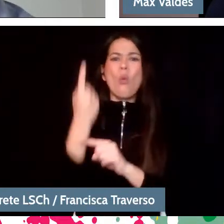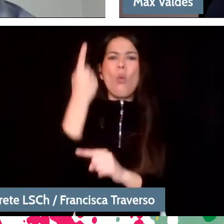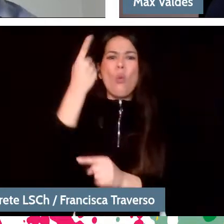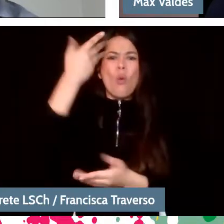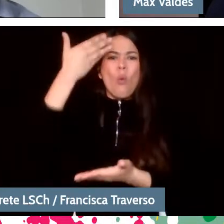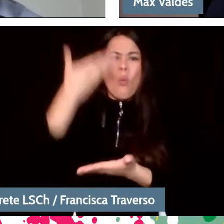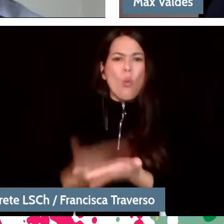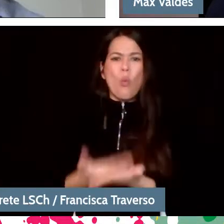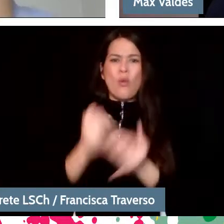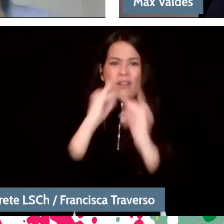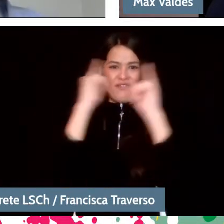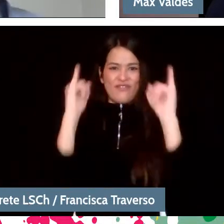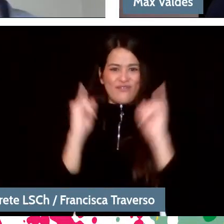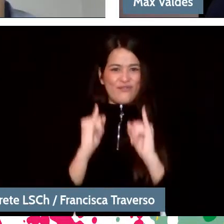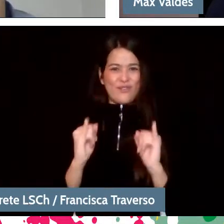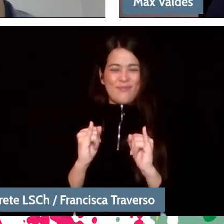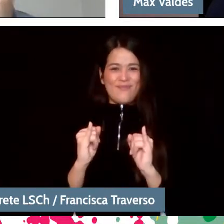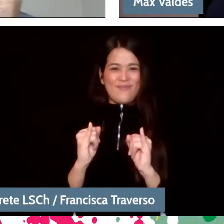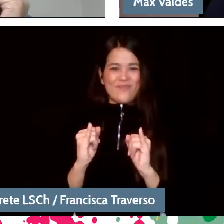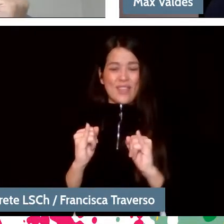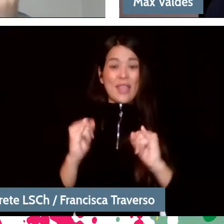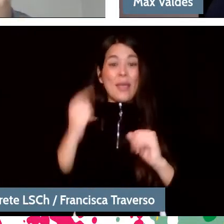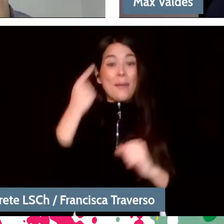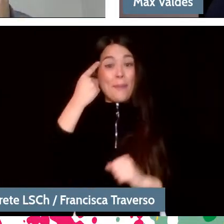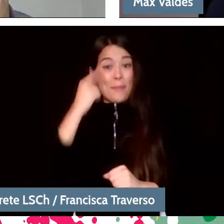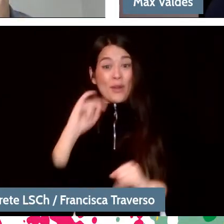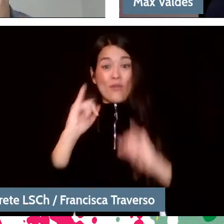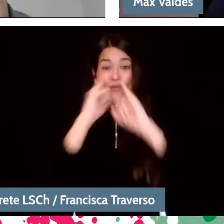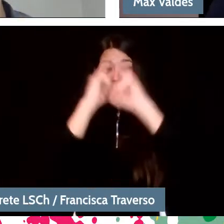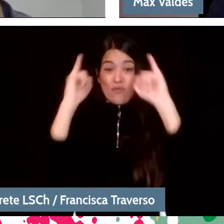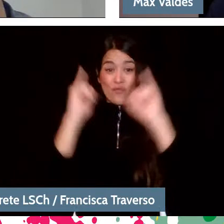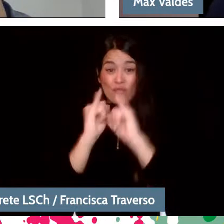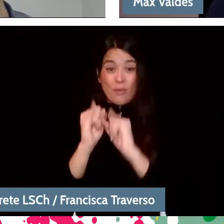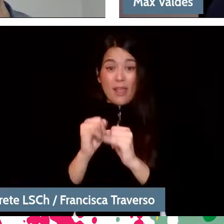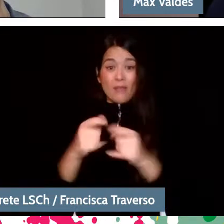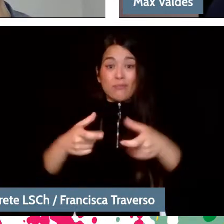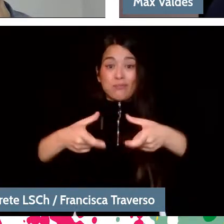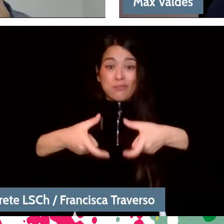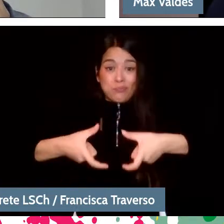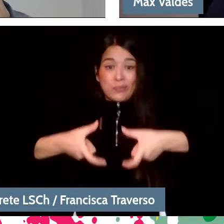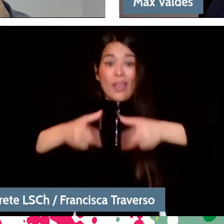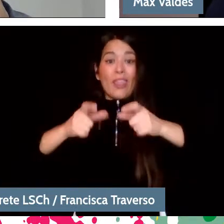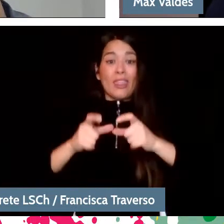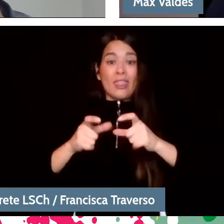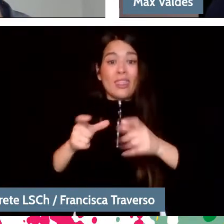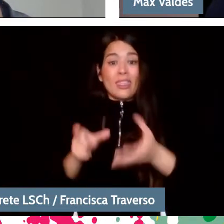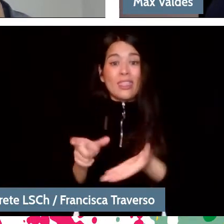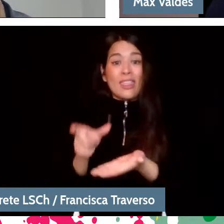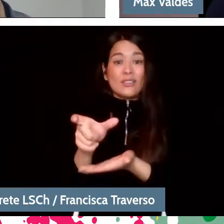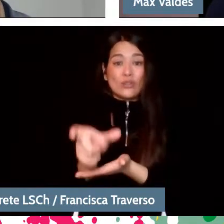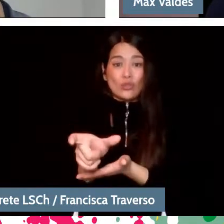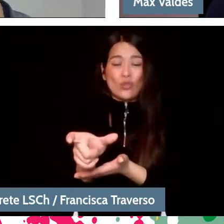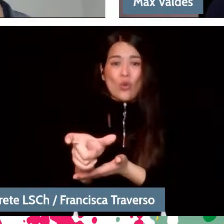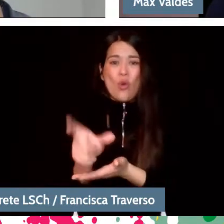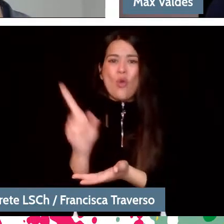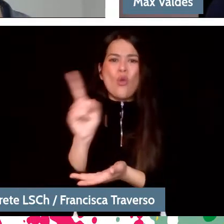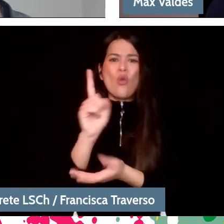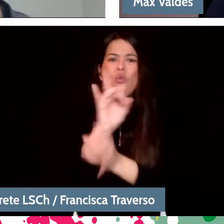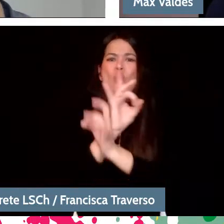However, the record versions, despite the fact that they are different from each other, are never modified, they are always the same